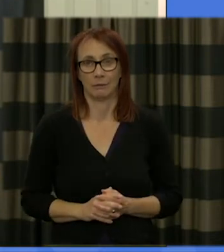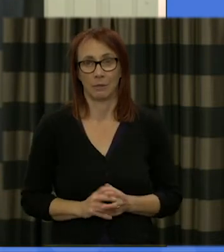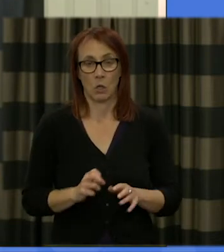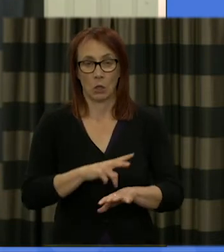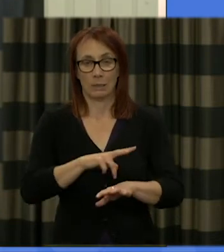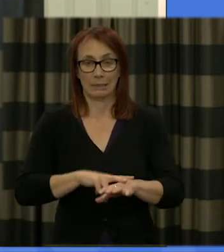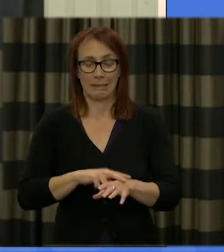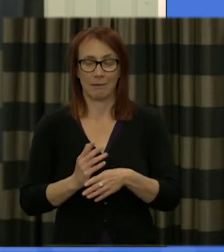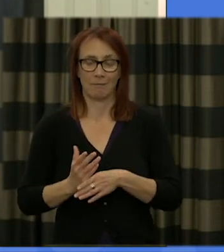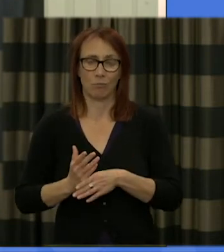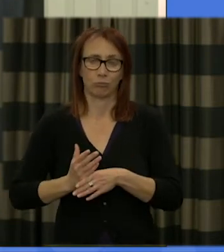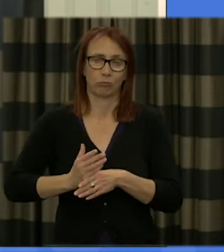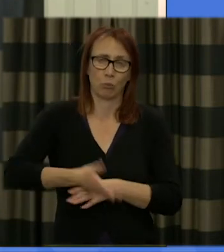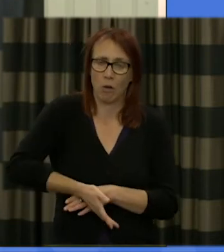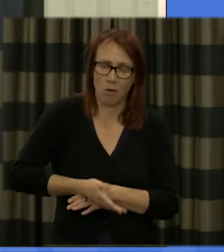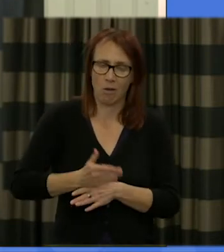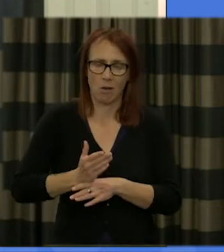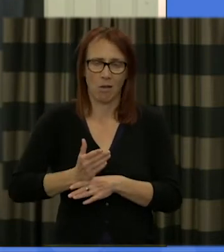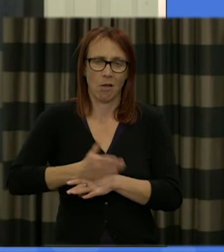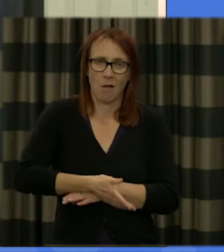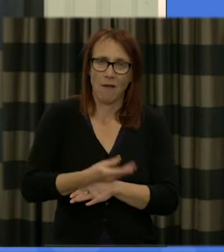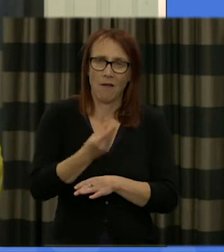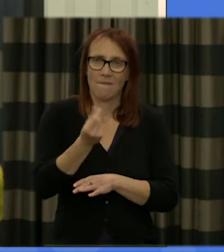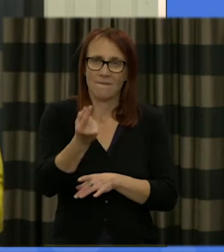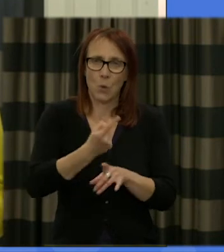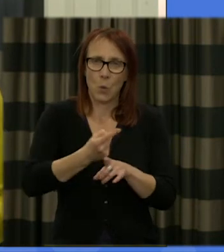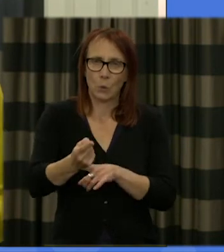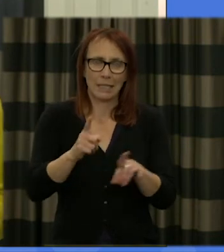worked incredibly hard over the last few weeks to kind of sift through all the